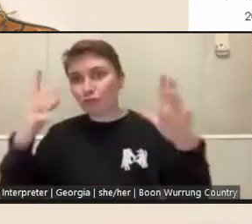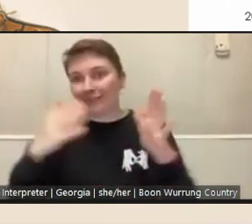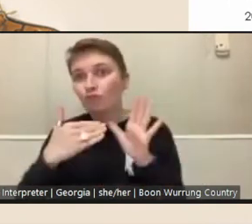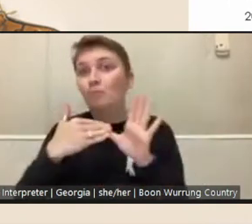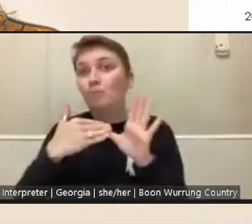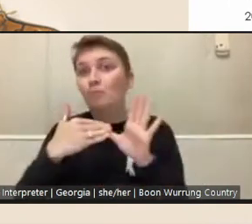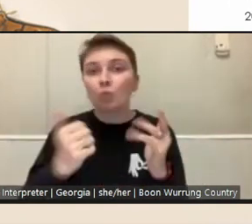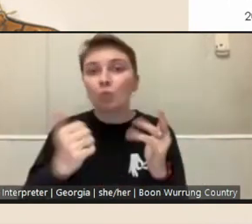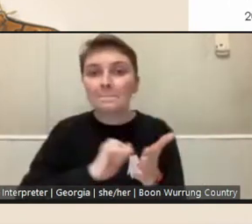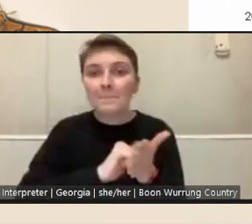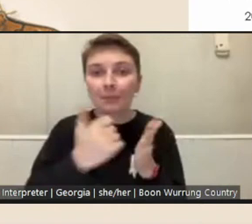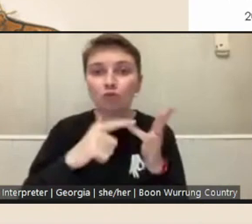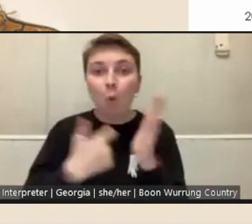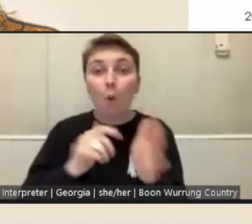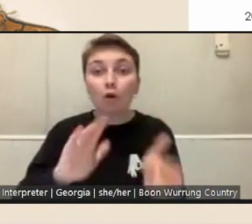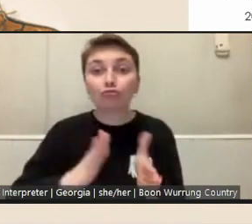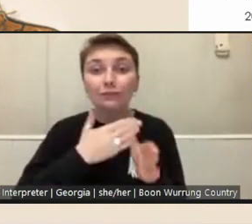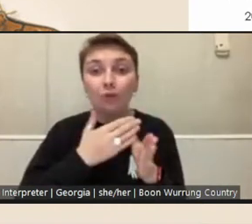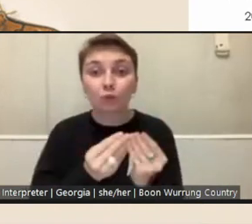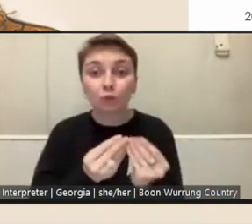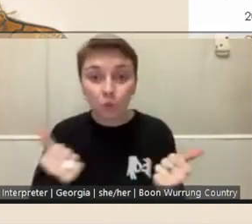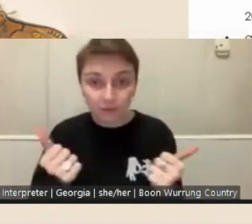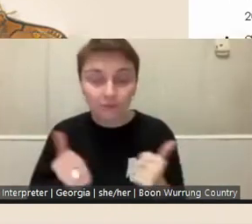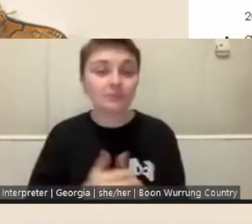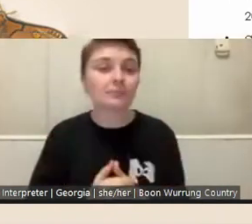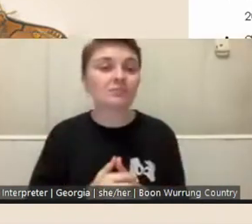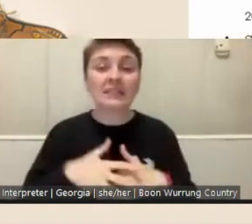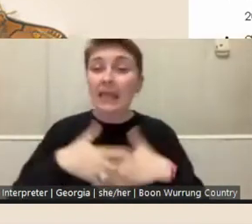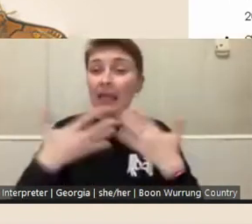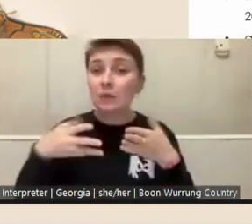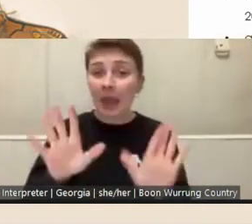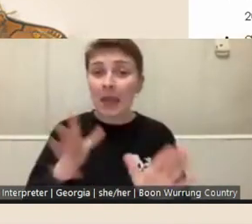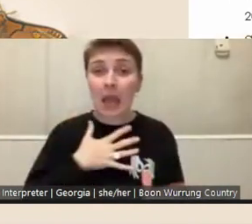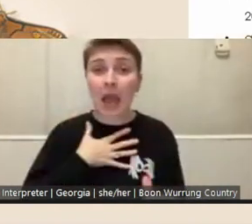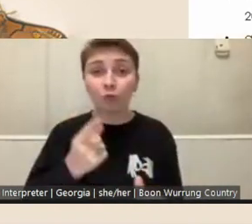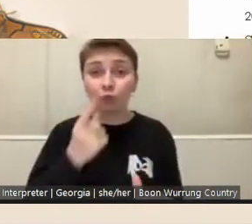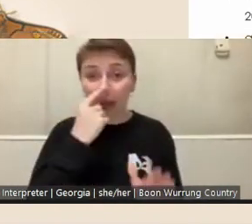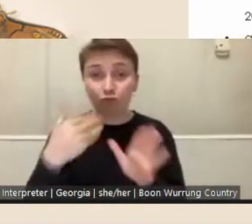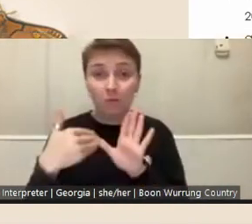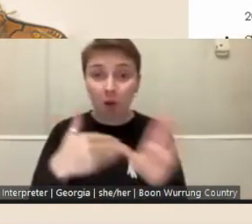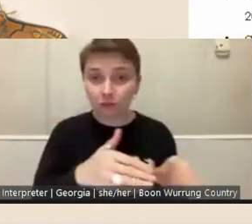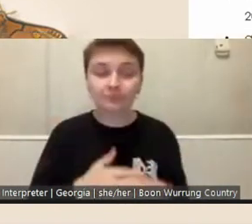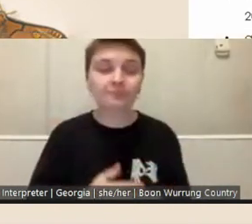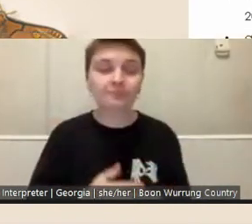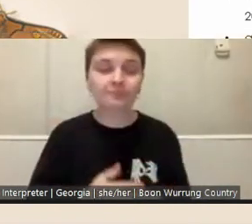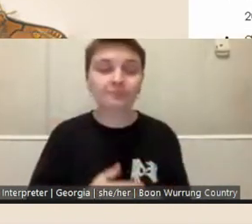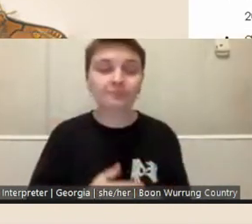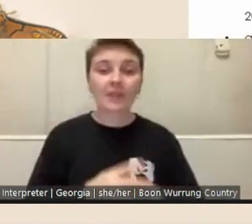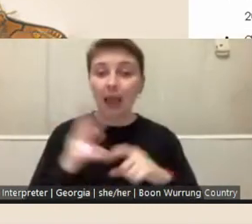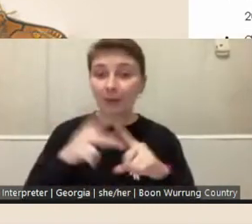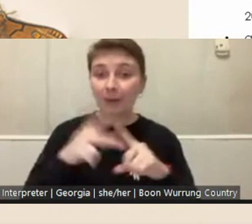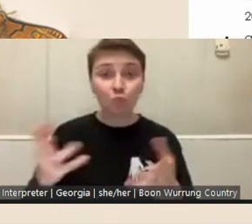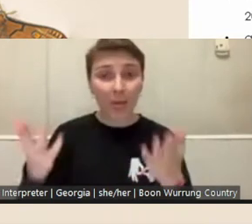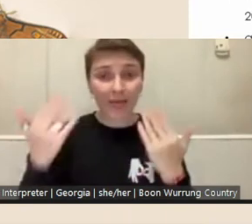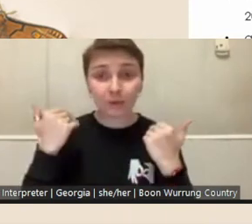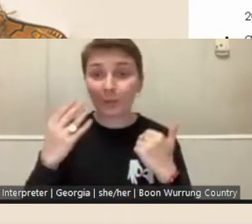sources, in any way they choose. So, applications are welcome from individuals or collaborative